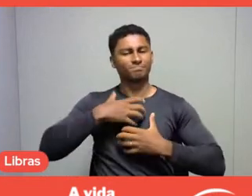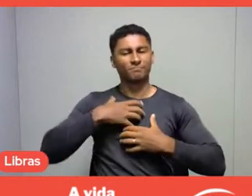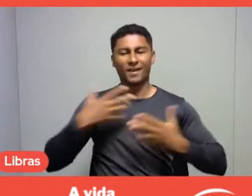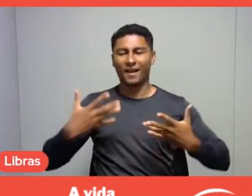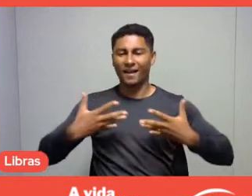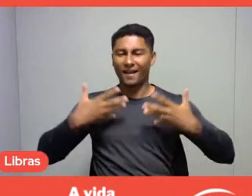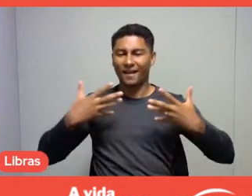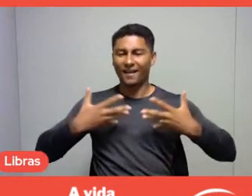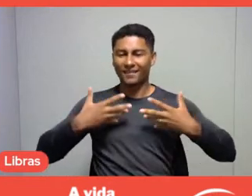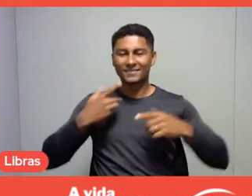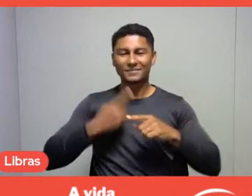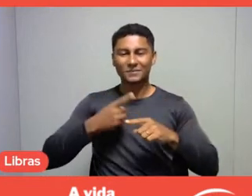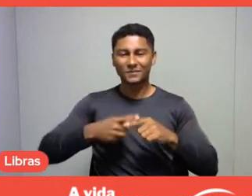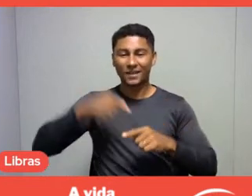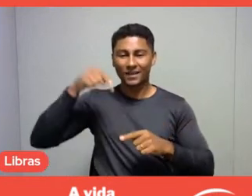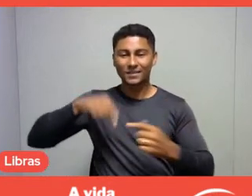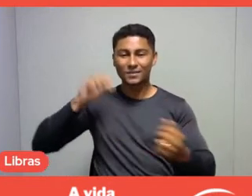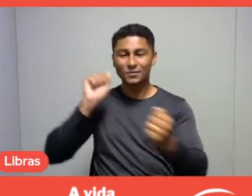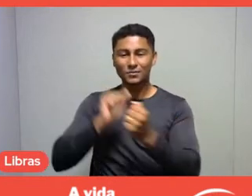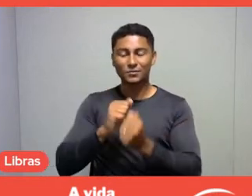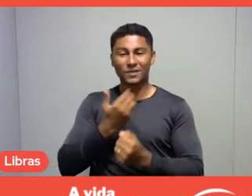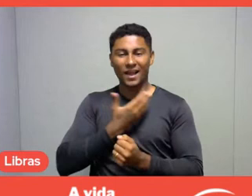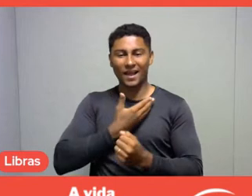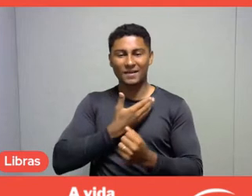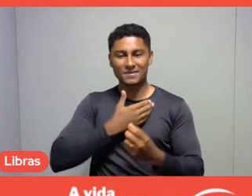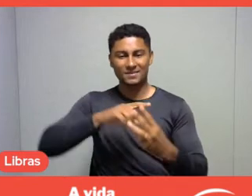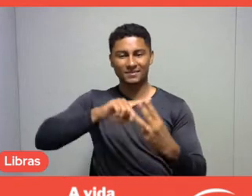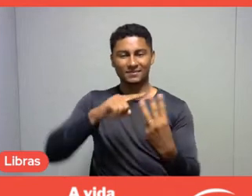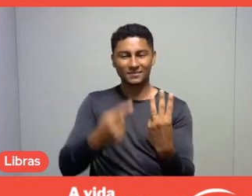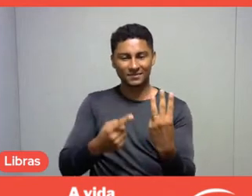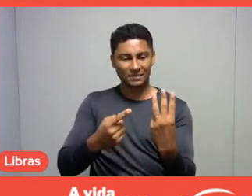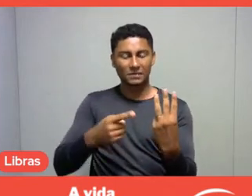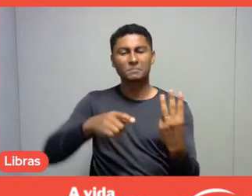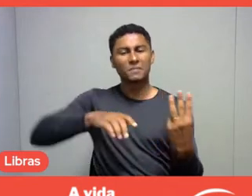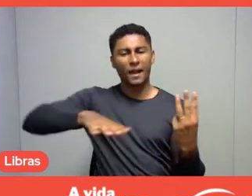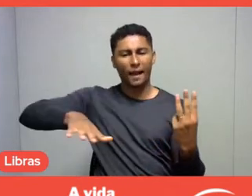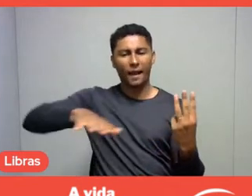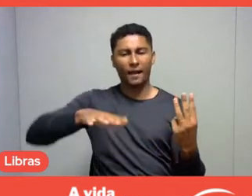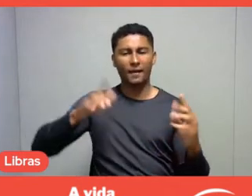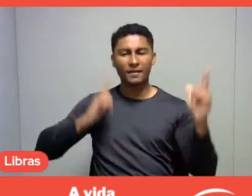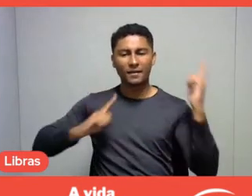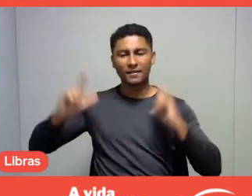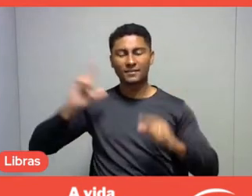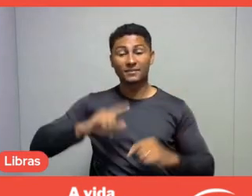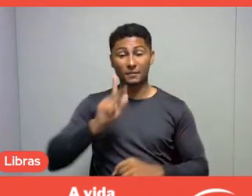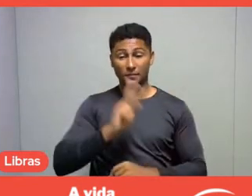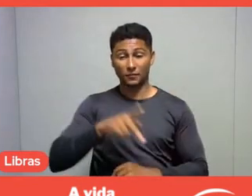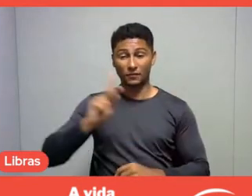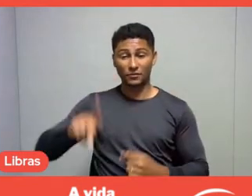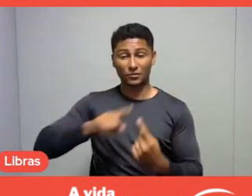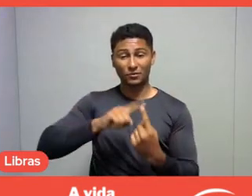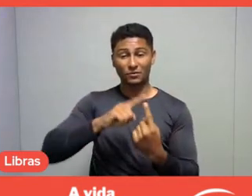with dear and renowned colleagues in the field of leisure. Professor Cadu de Castro, Professor Samuel Stival,